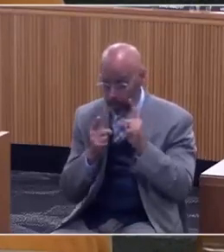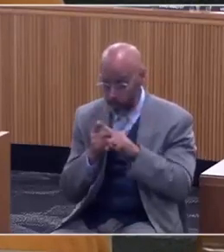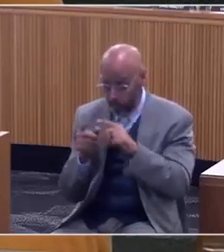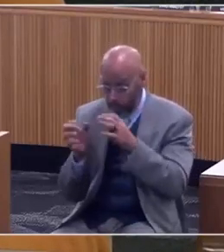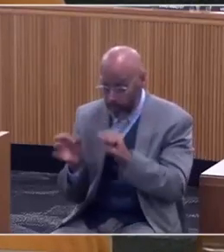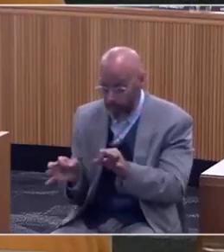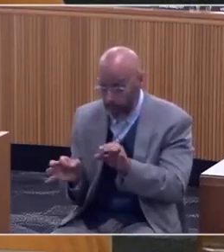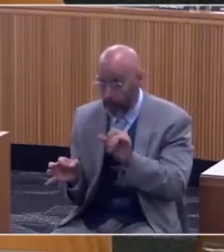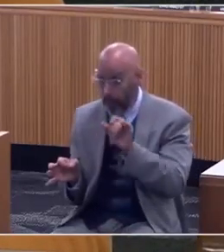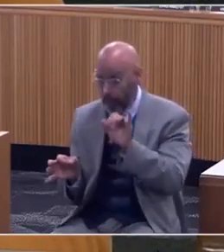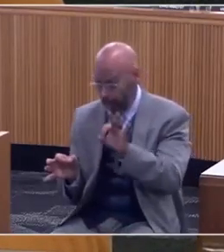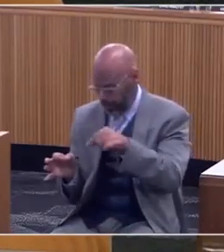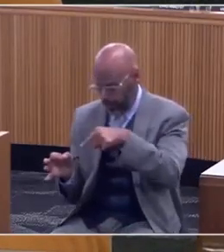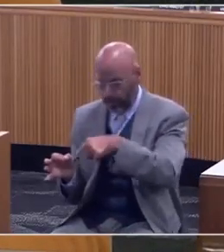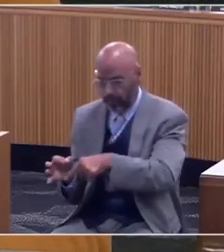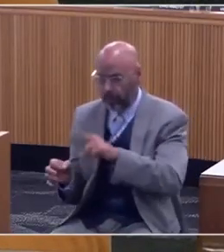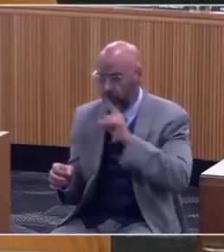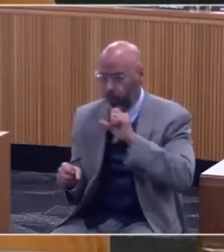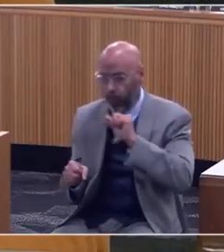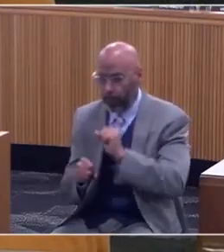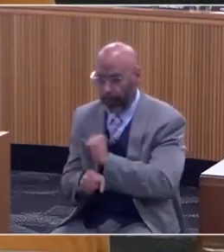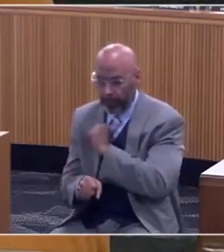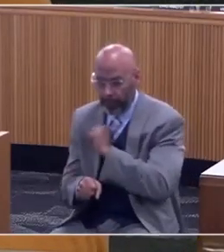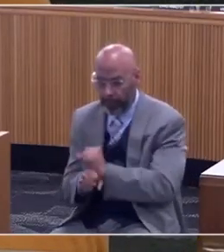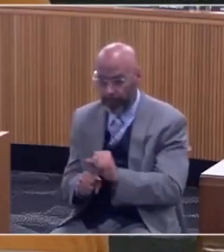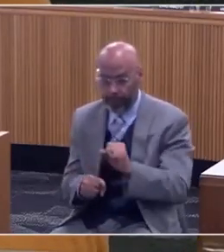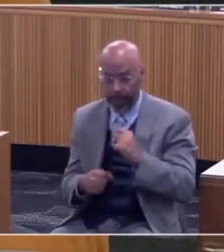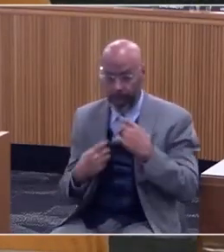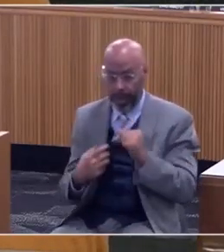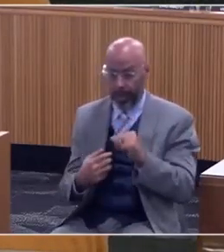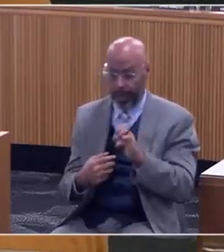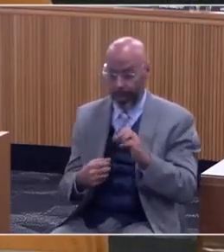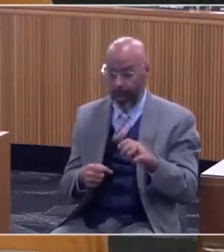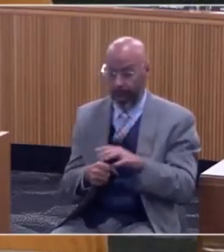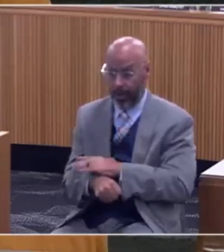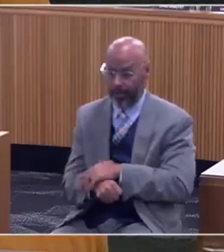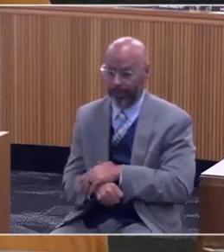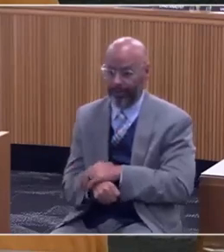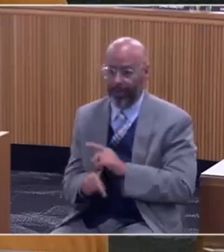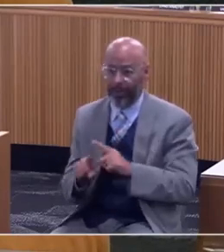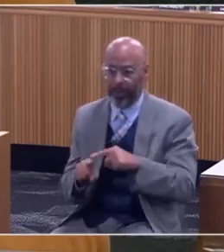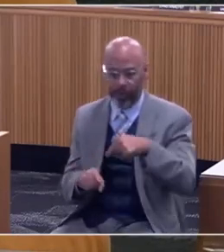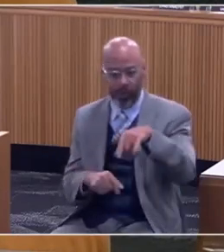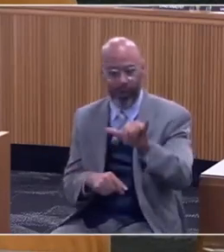if it should be something that our healthcare plans cover. That's not what QALY is.